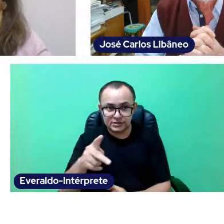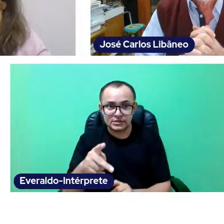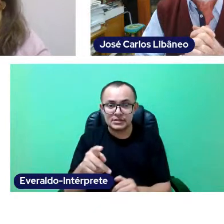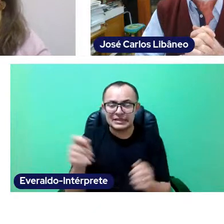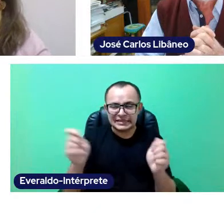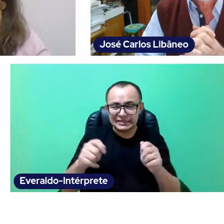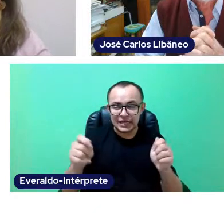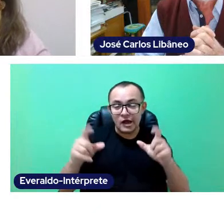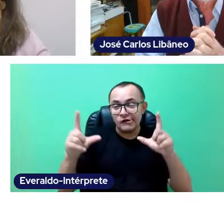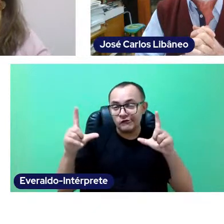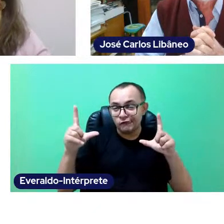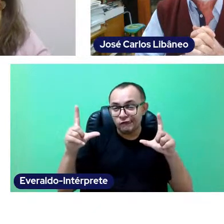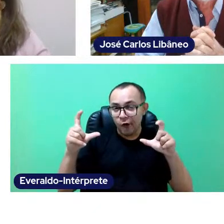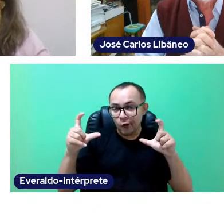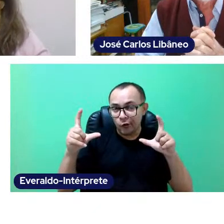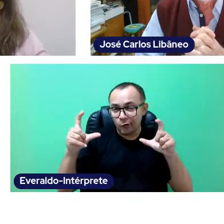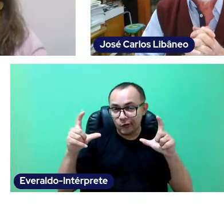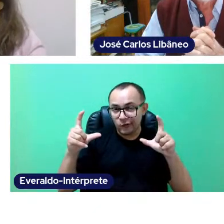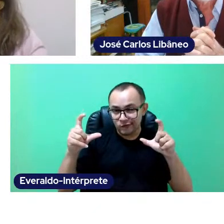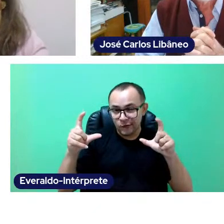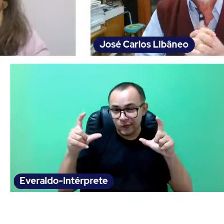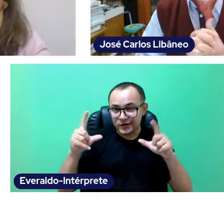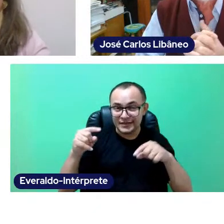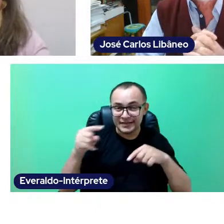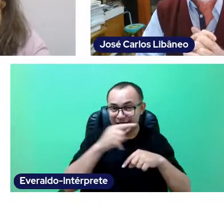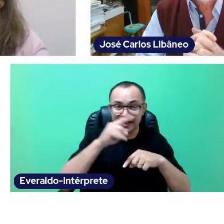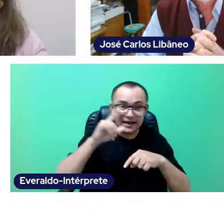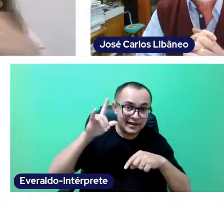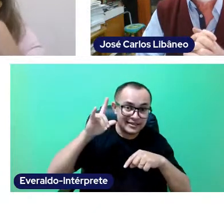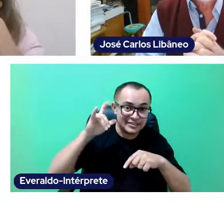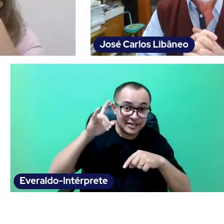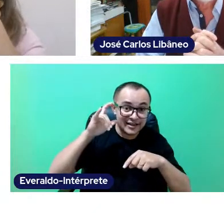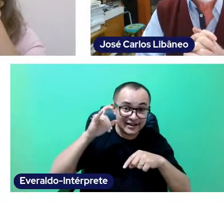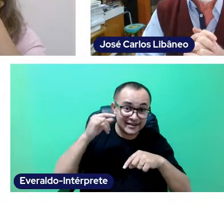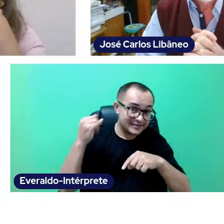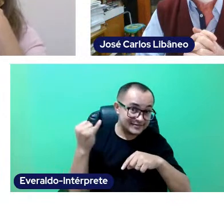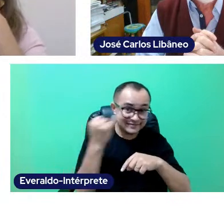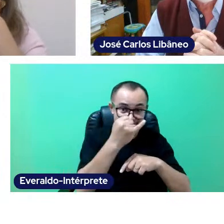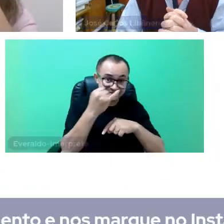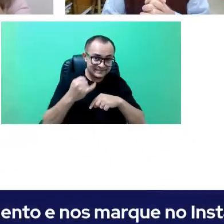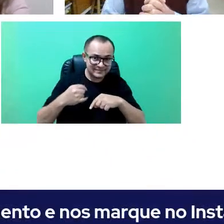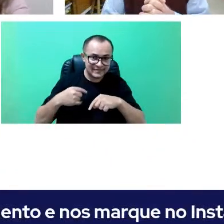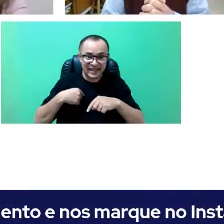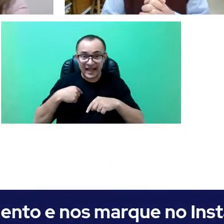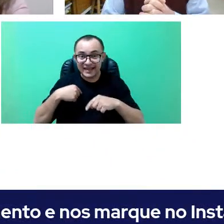to take pictures of where they are right now and share with us at instagram. We have received just now,